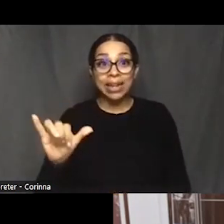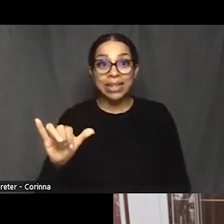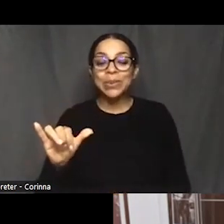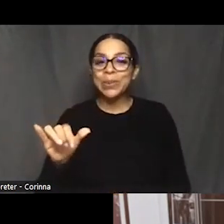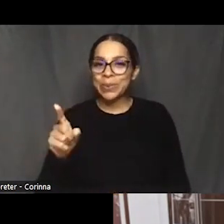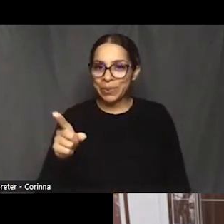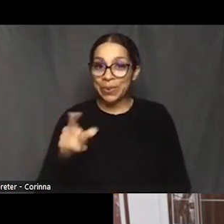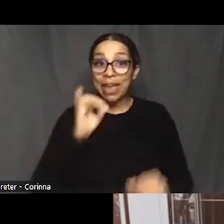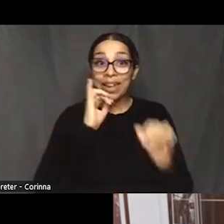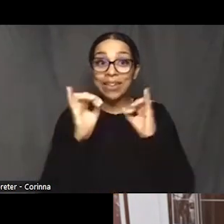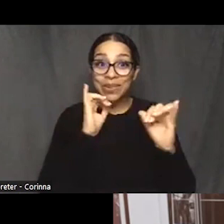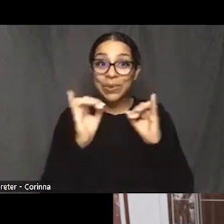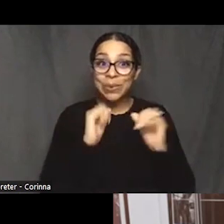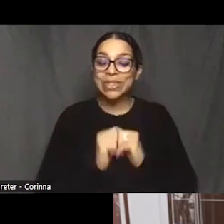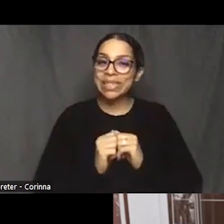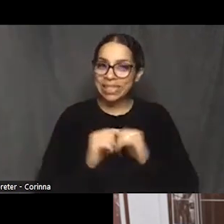I think that would be a charitable thing to say.